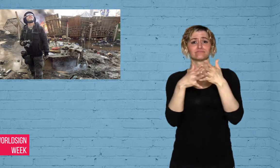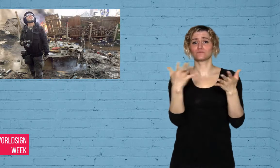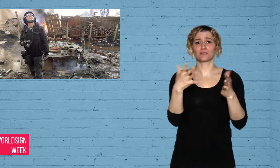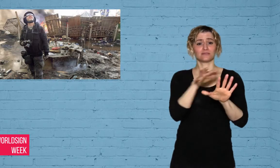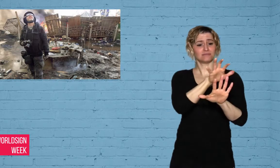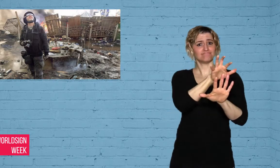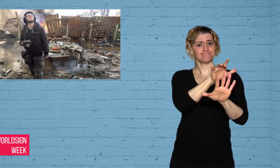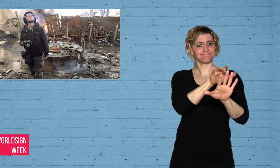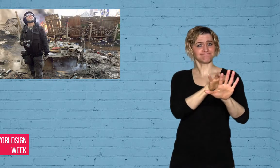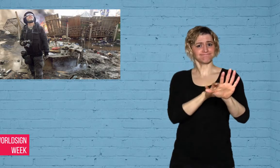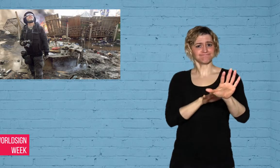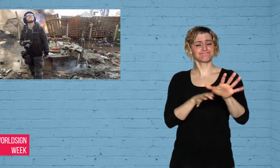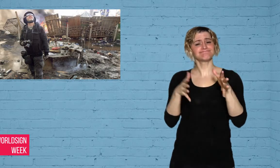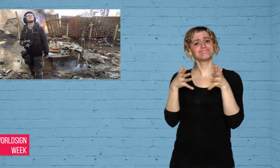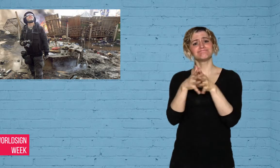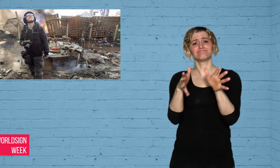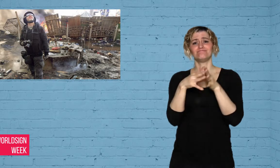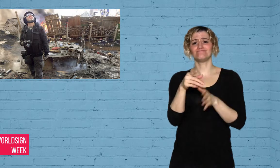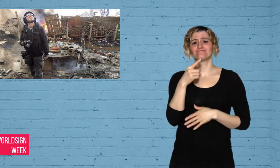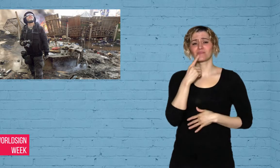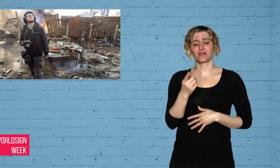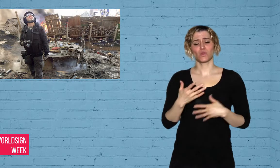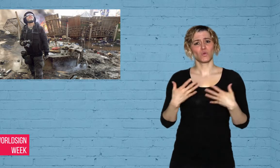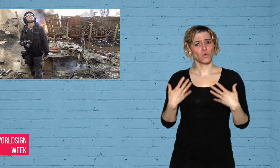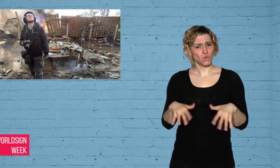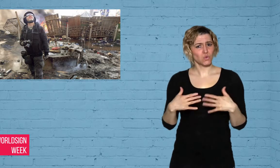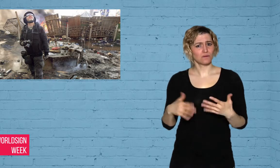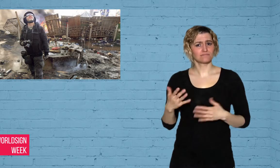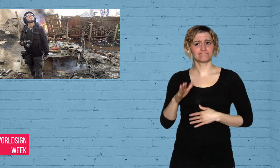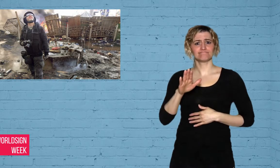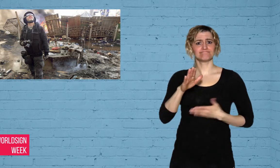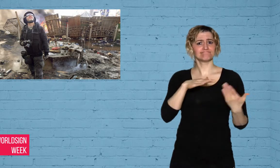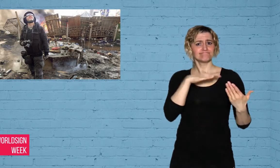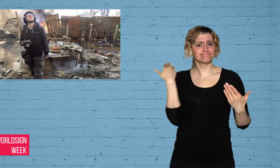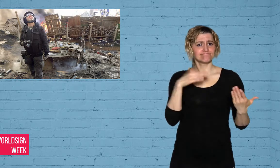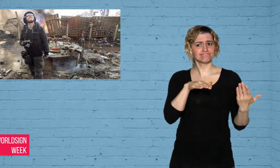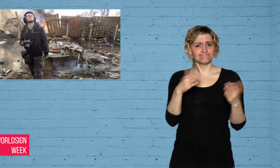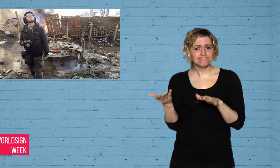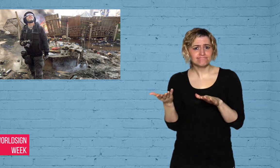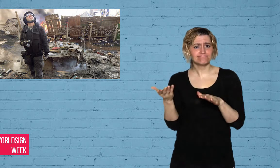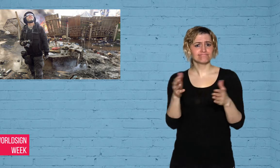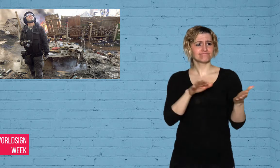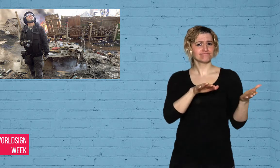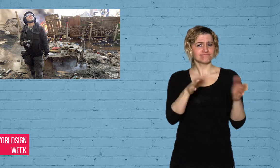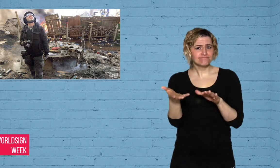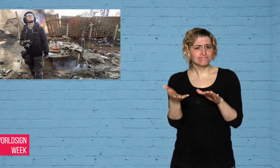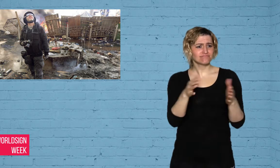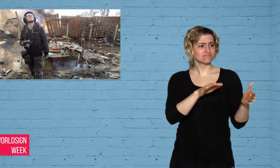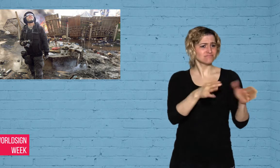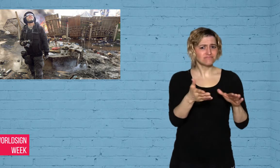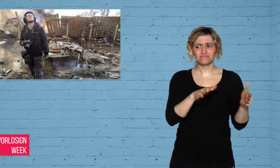to the killings and the increased